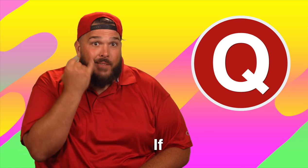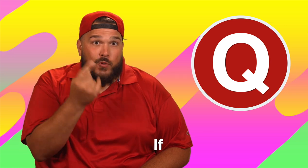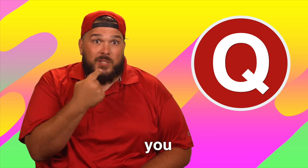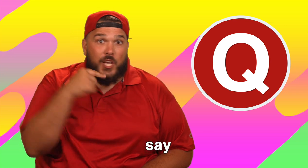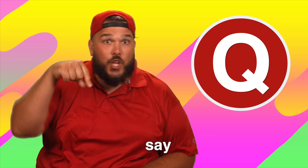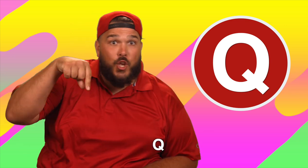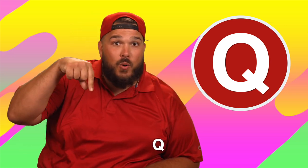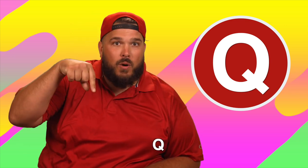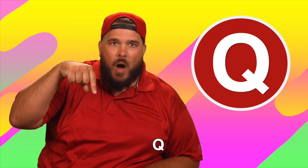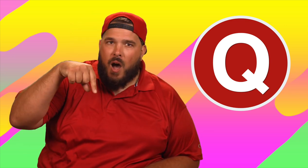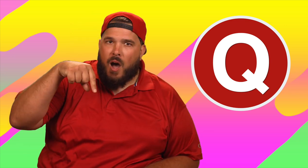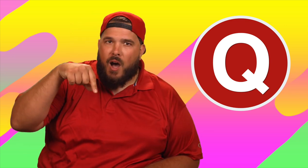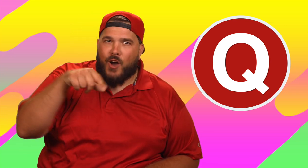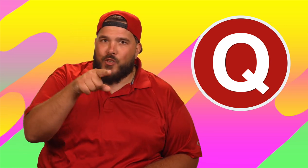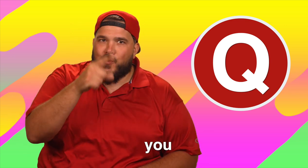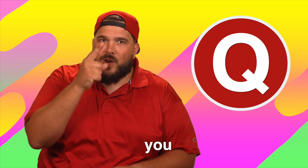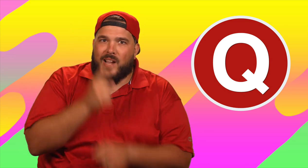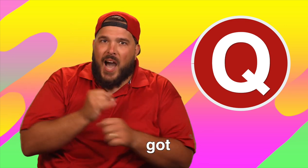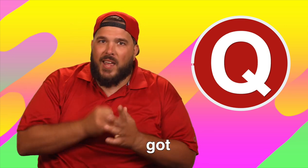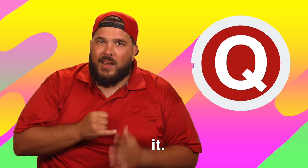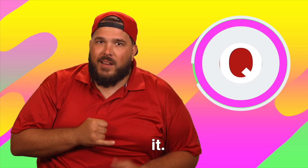If you said Q, you got it.